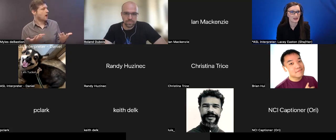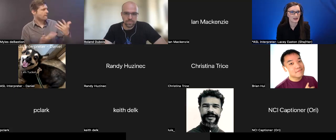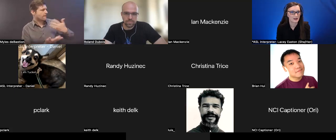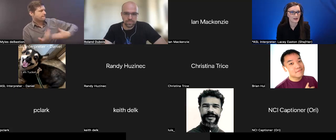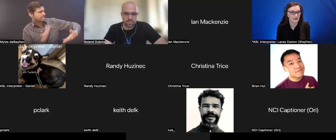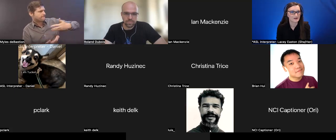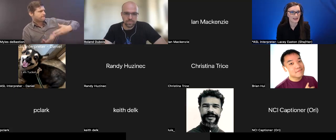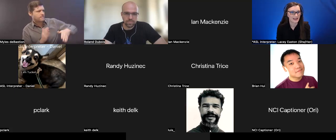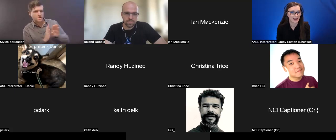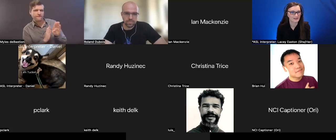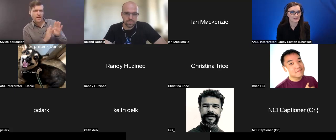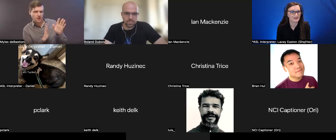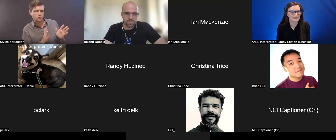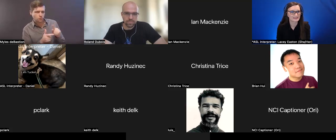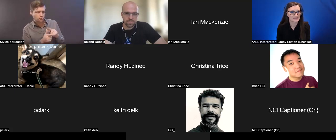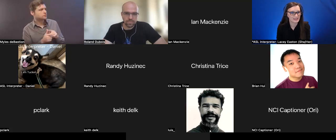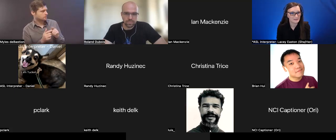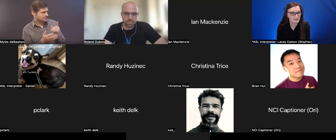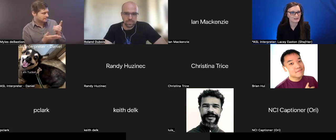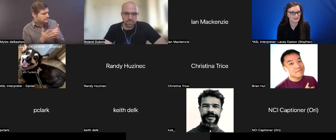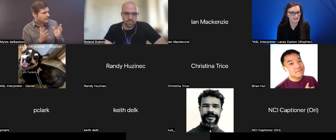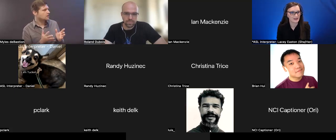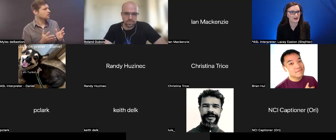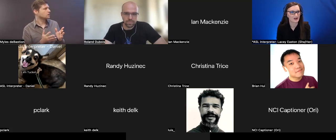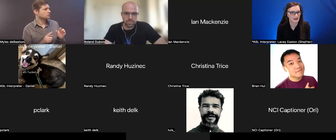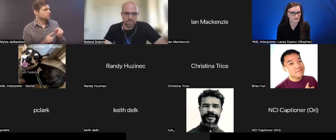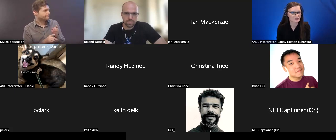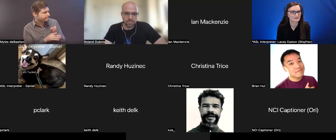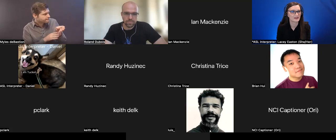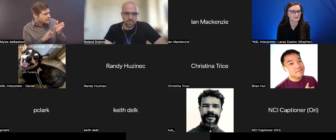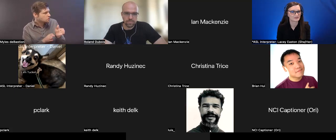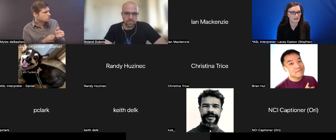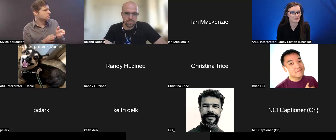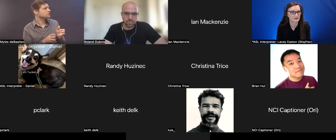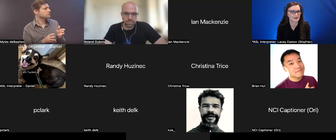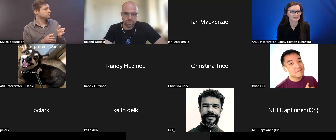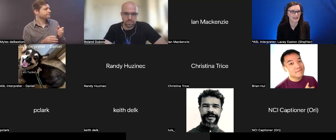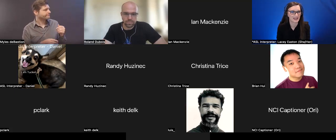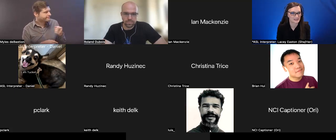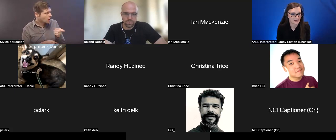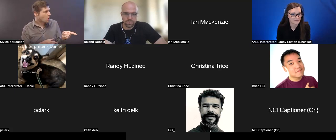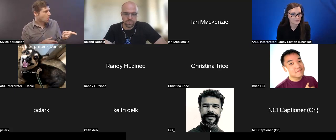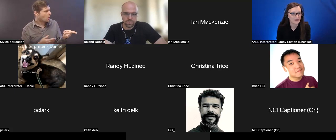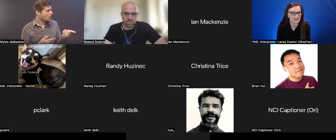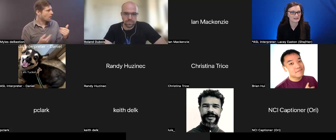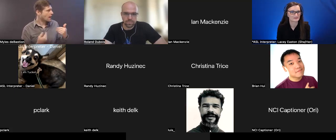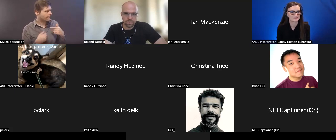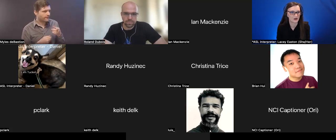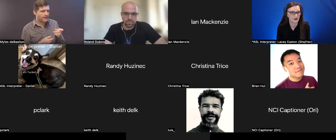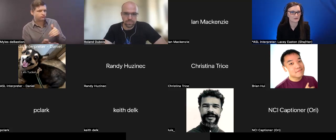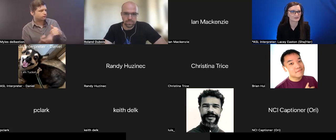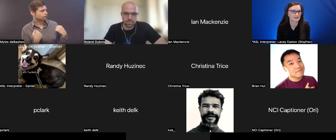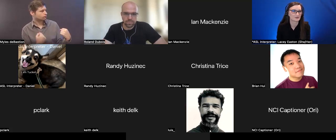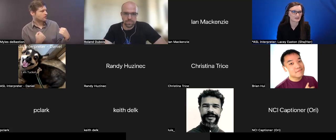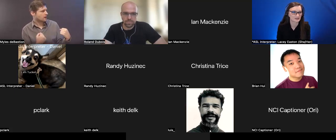About Hackathons typically are a social event for developers. Everyone involved, researchers